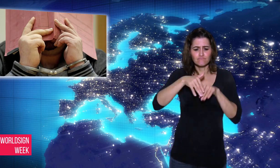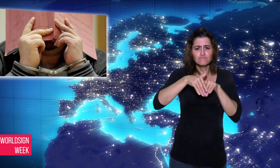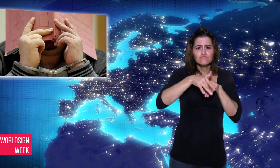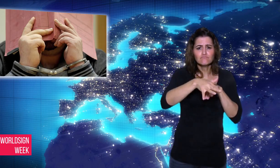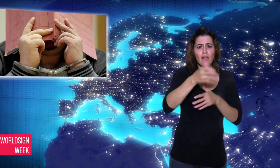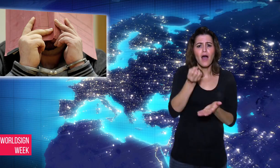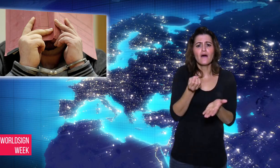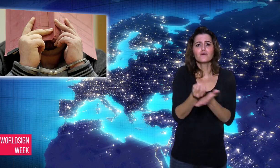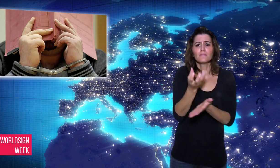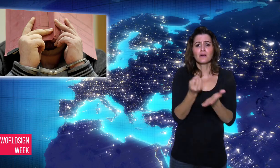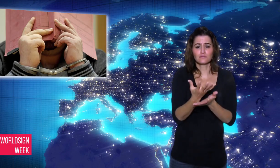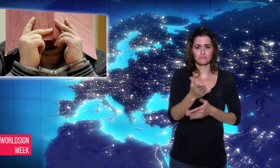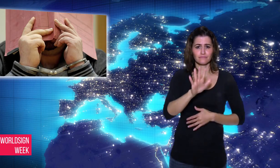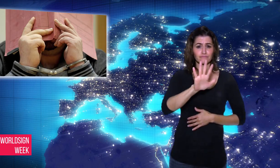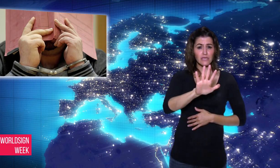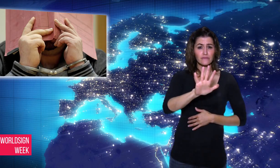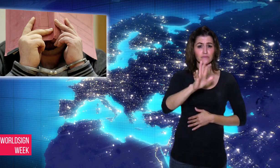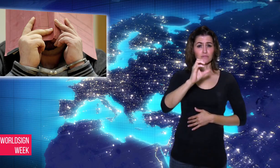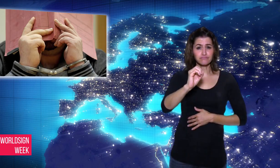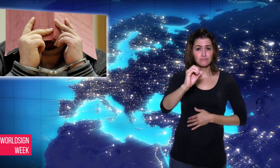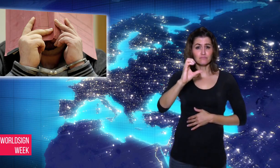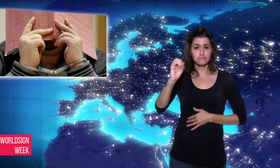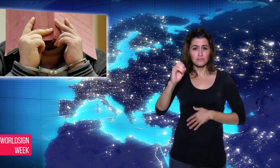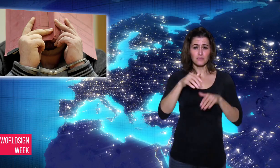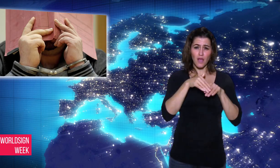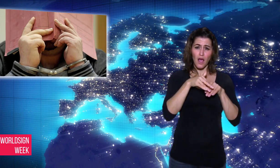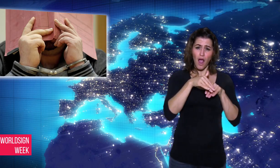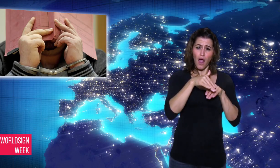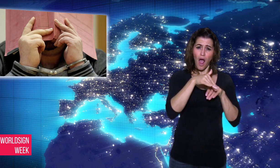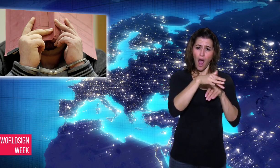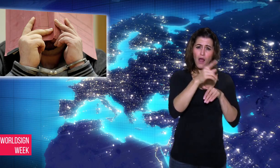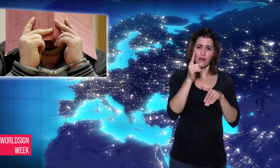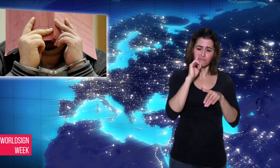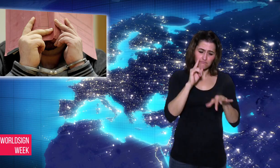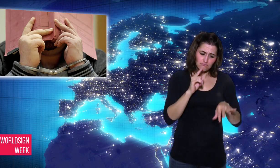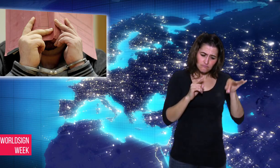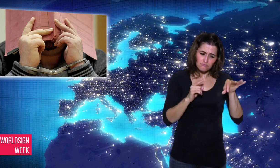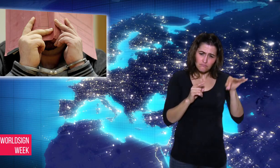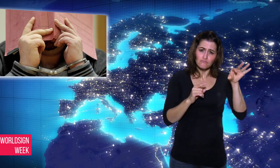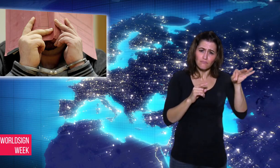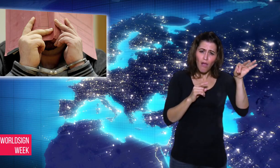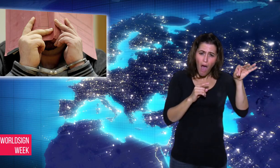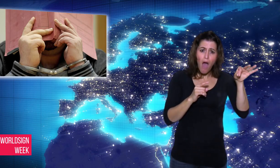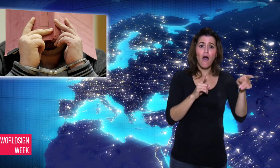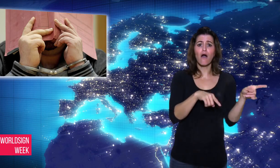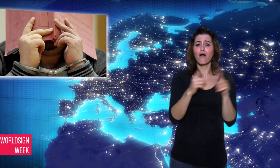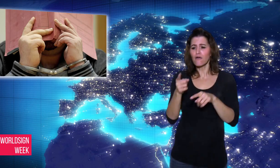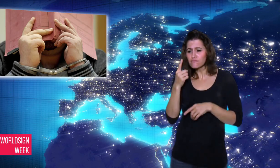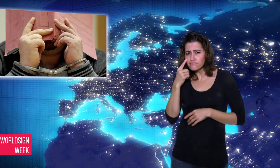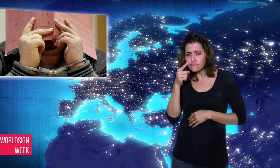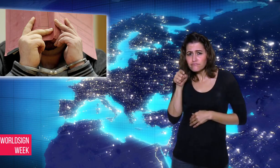patient files and exhumed 134 bodies